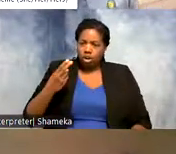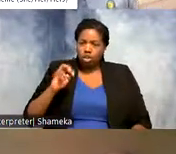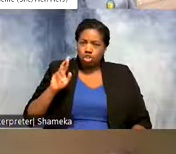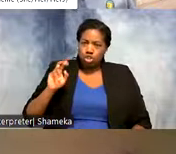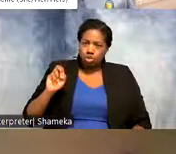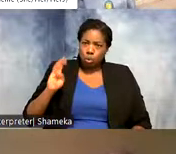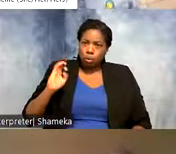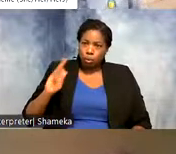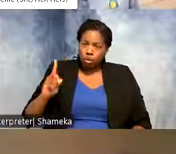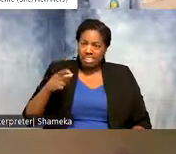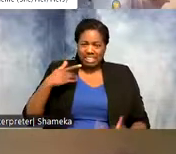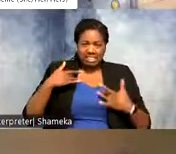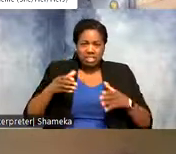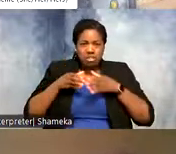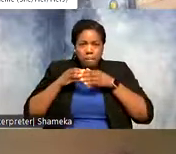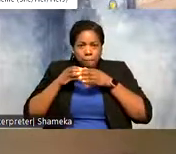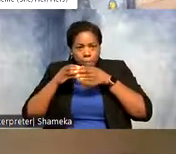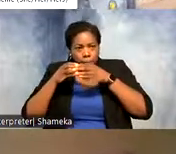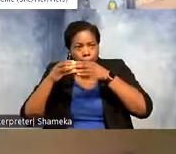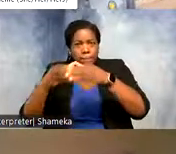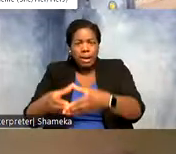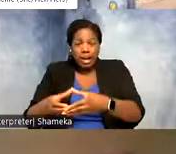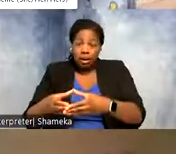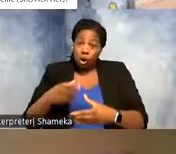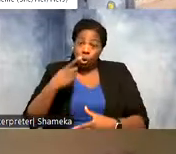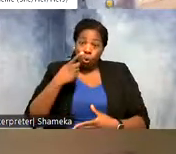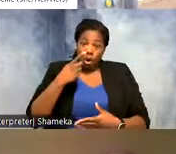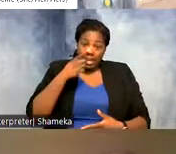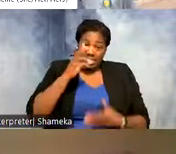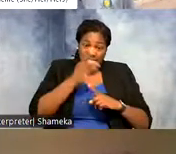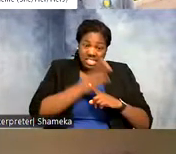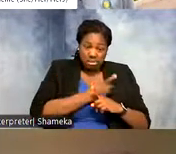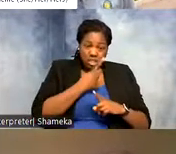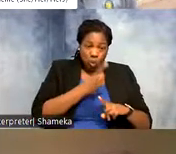migrate so they spend part of the year in one habitat and then they migrate and spend part of